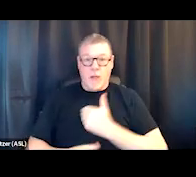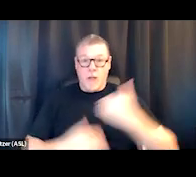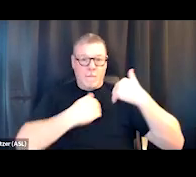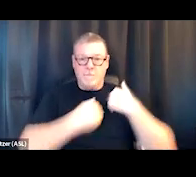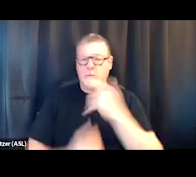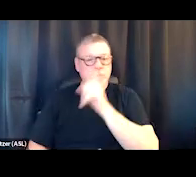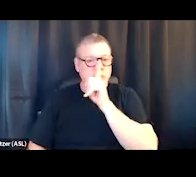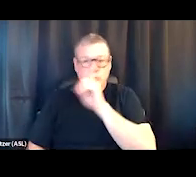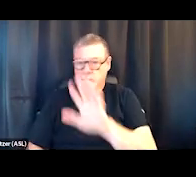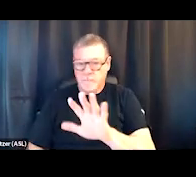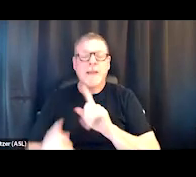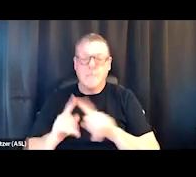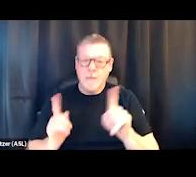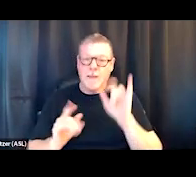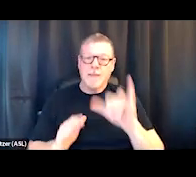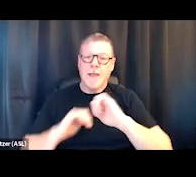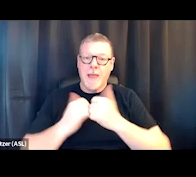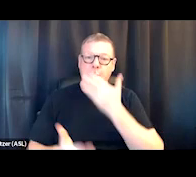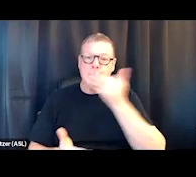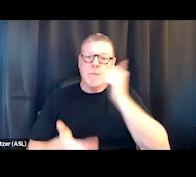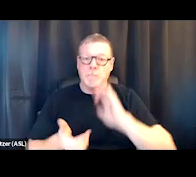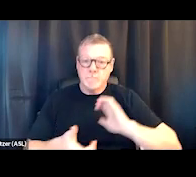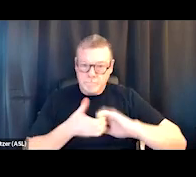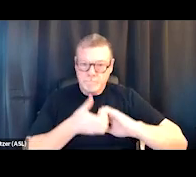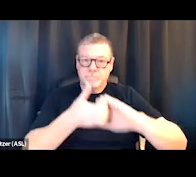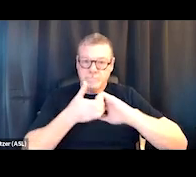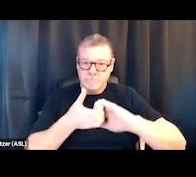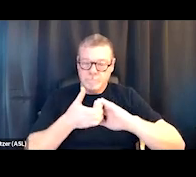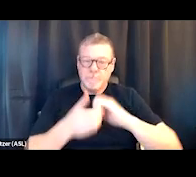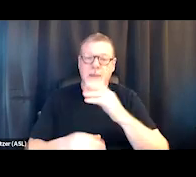but that's how we can be a better partner and how we can be of service to the neighborhood